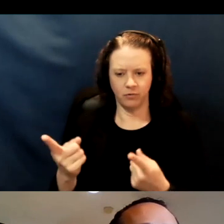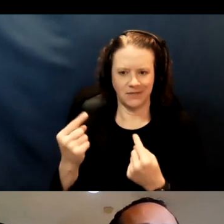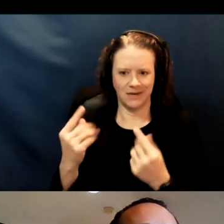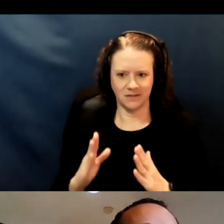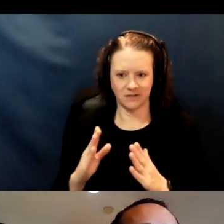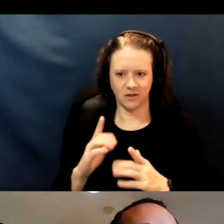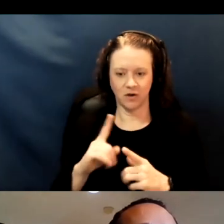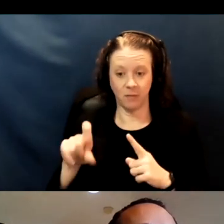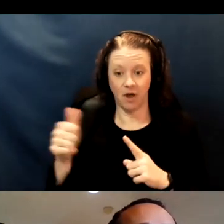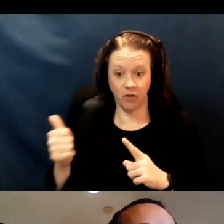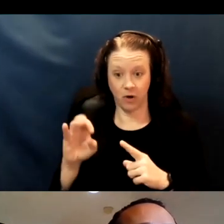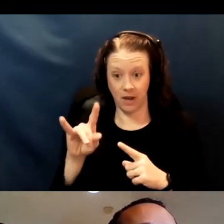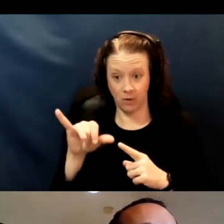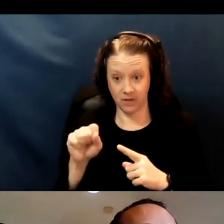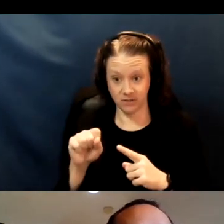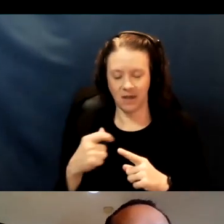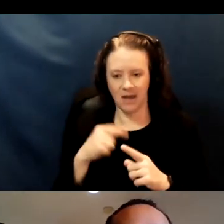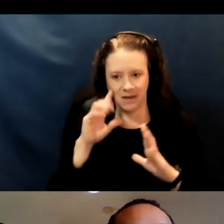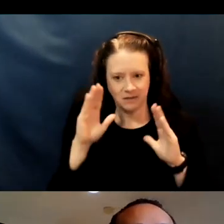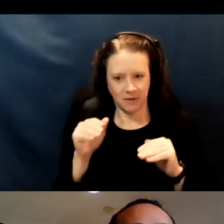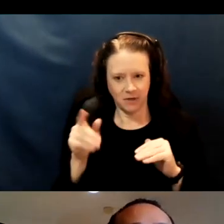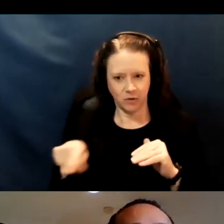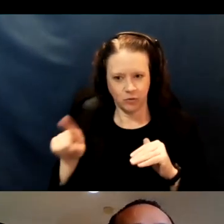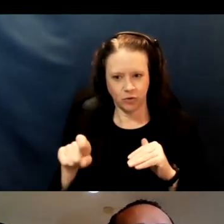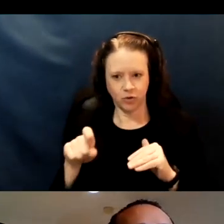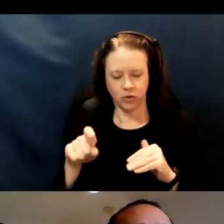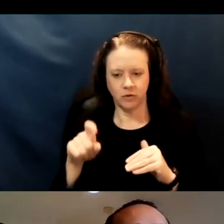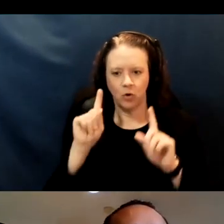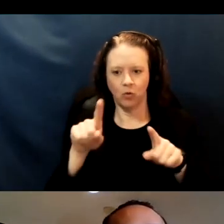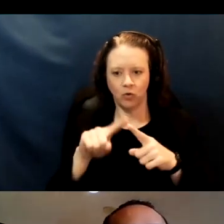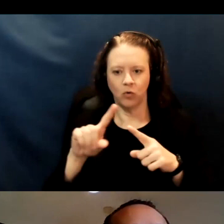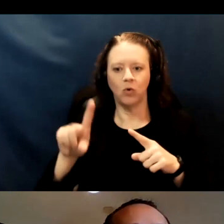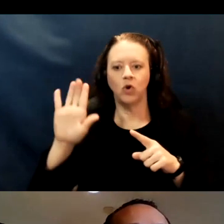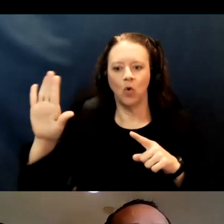to your respective county websites, and I have some links later on, and we'll talk a little bit more